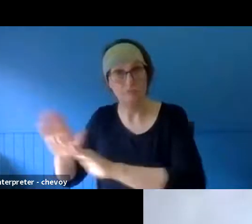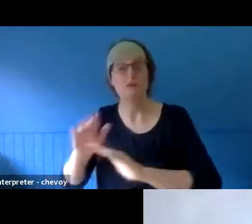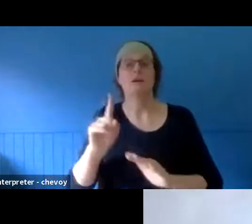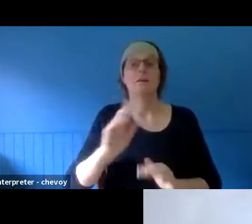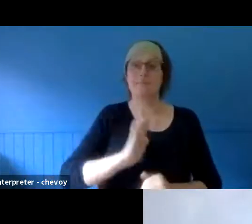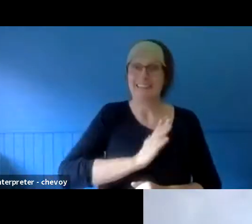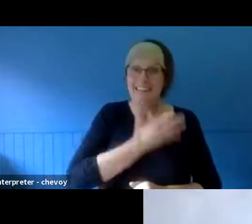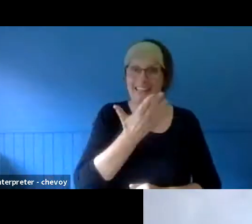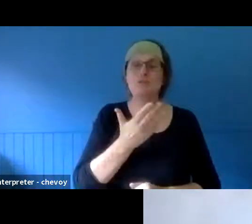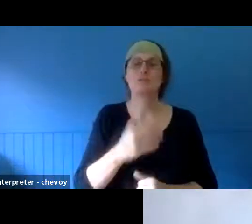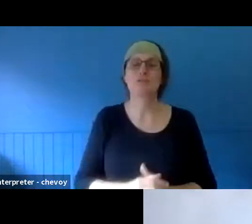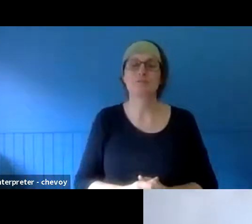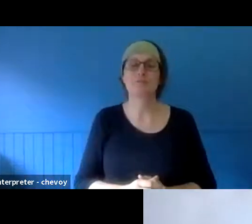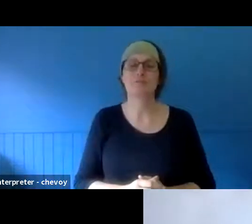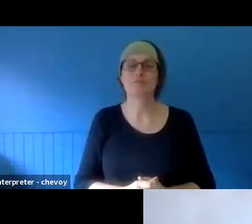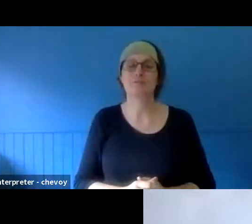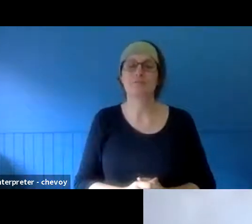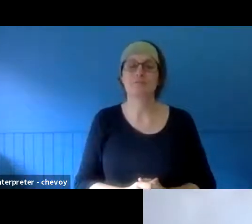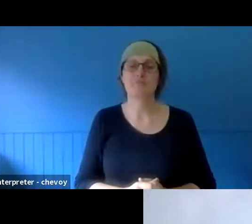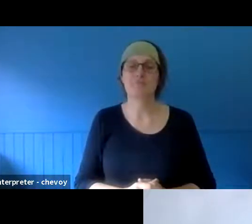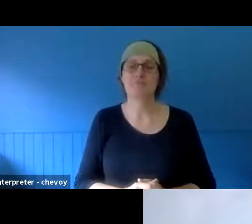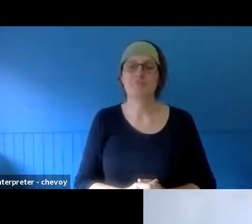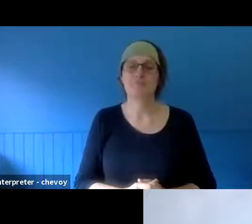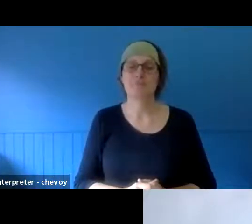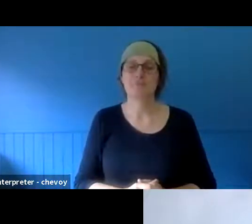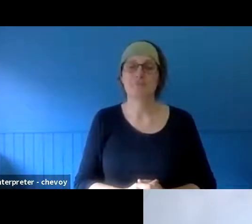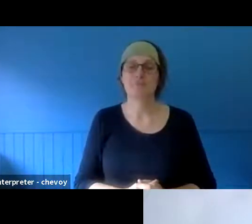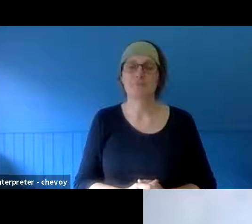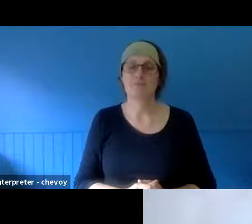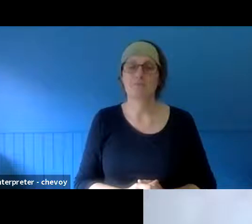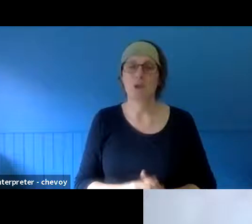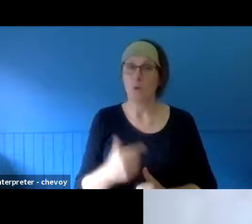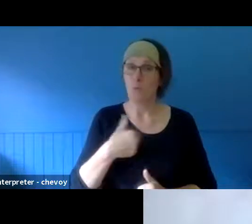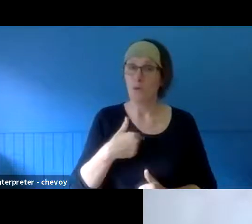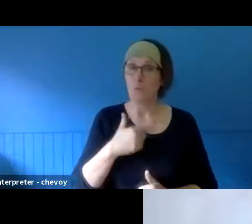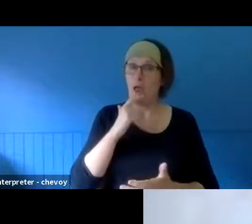lot of funding. What amazed us - we lived through the fires, and